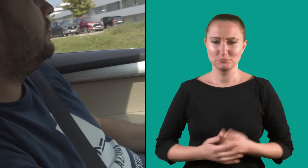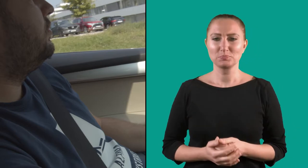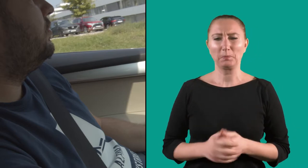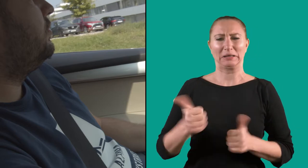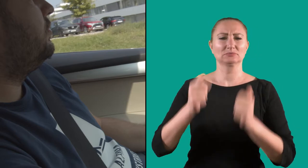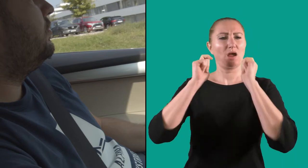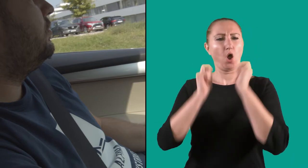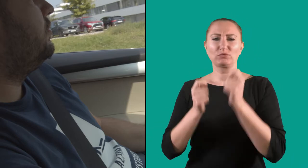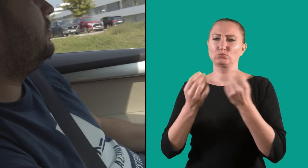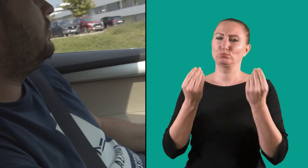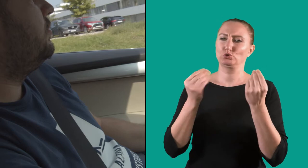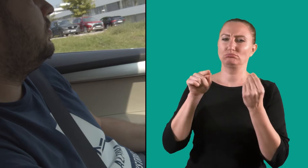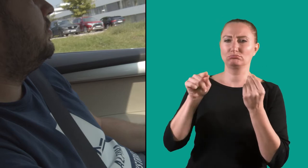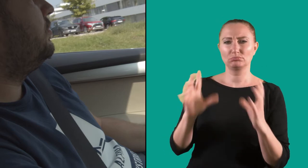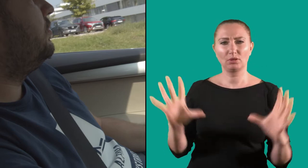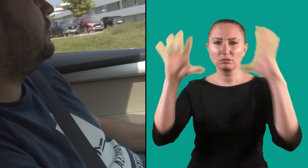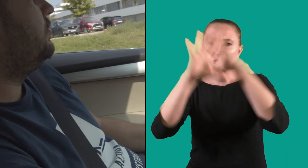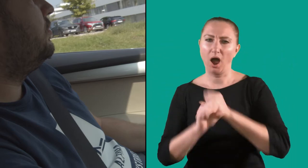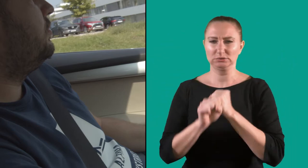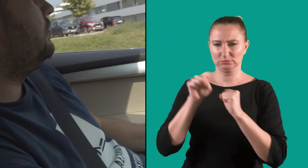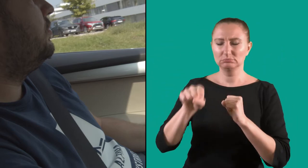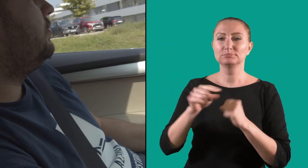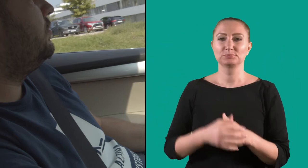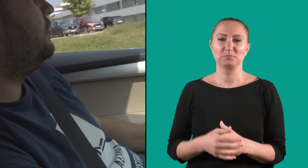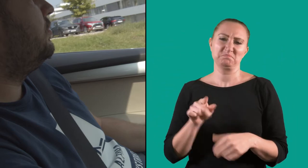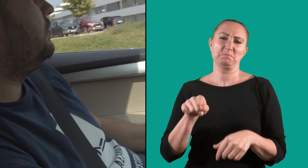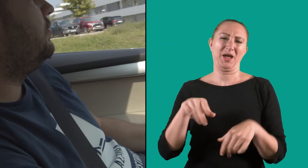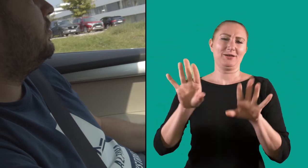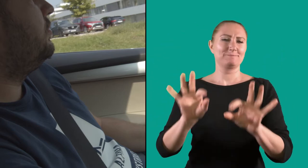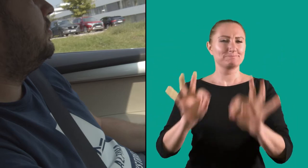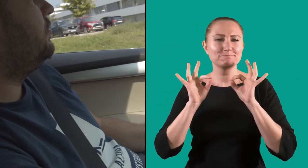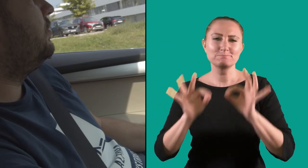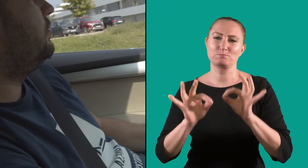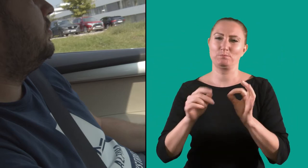They are usually ordered overnight; it is better to order more.